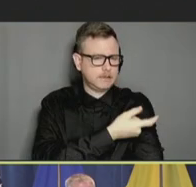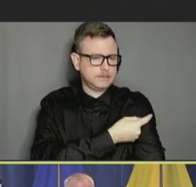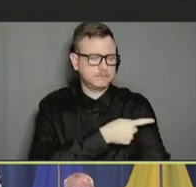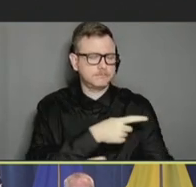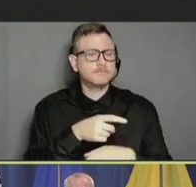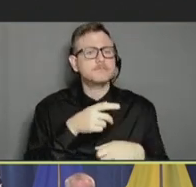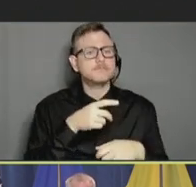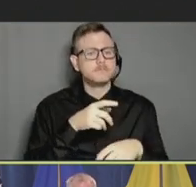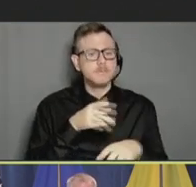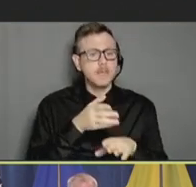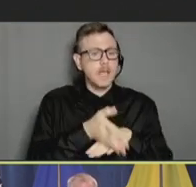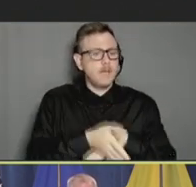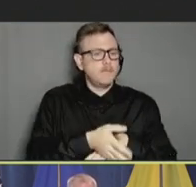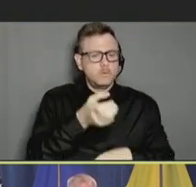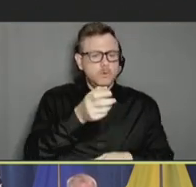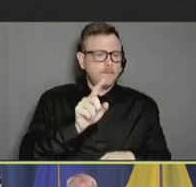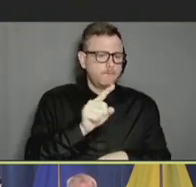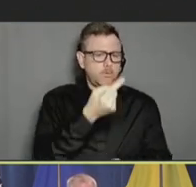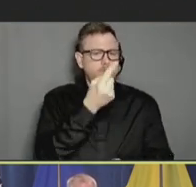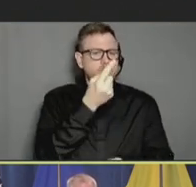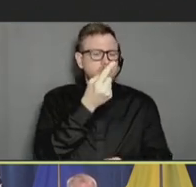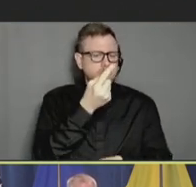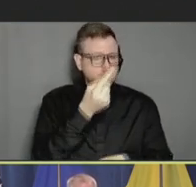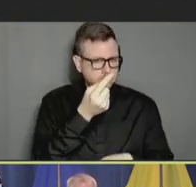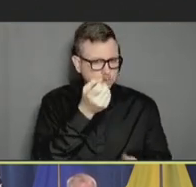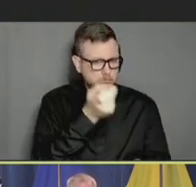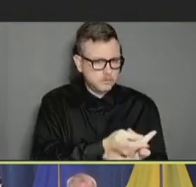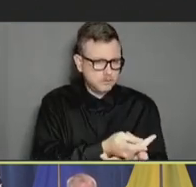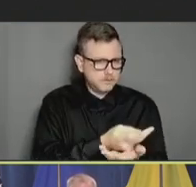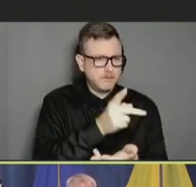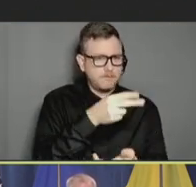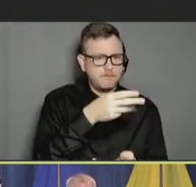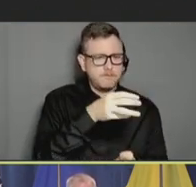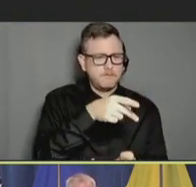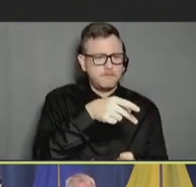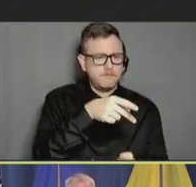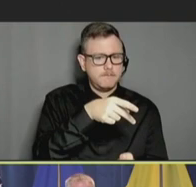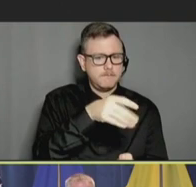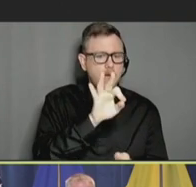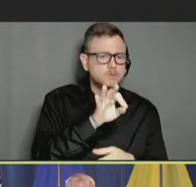initial authorization of the Pfizer vaccine December 12th, 2020.